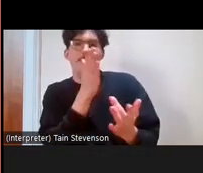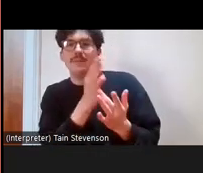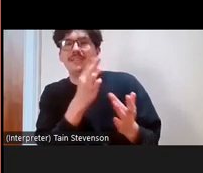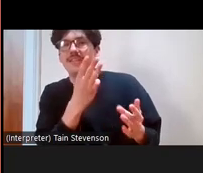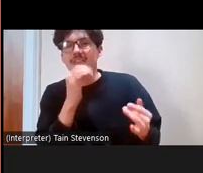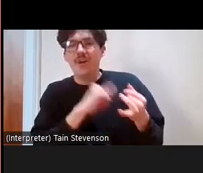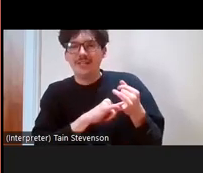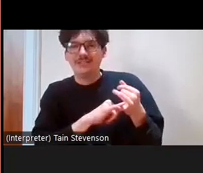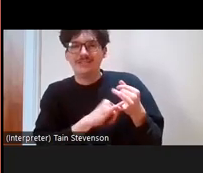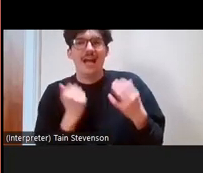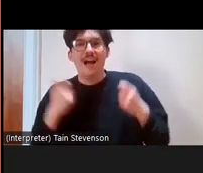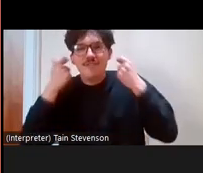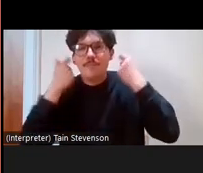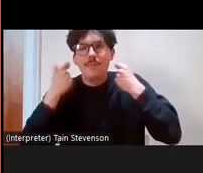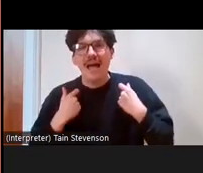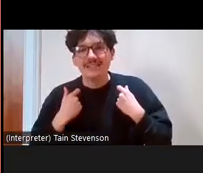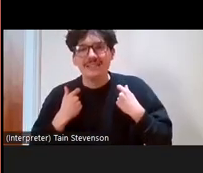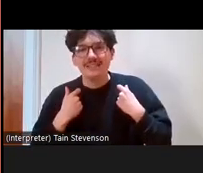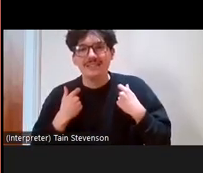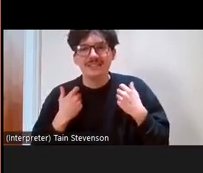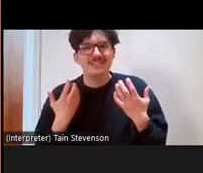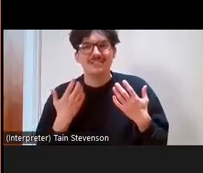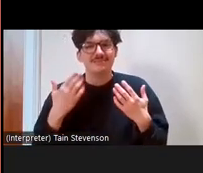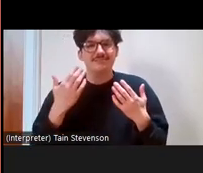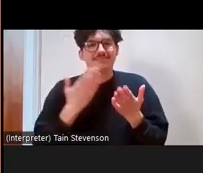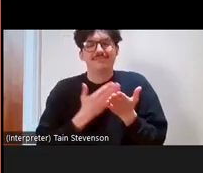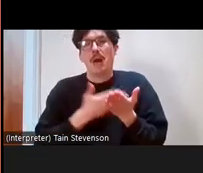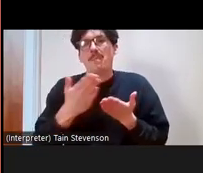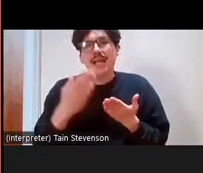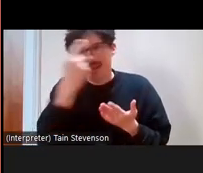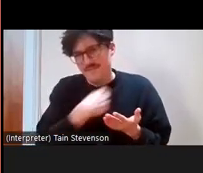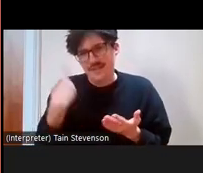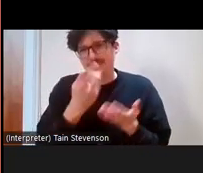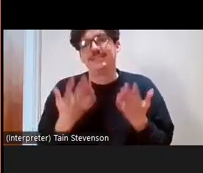I've got plaits and kind of a plain face today. A beautiful face!